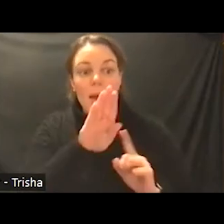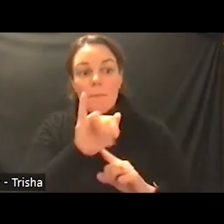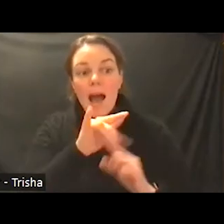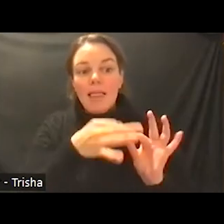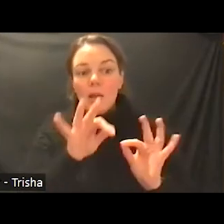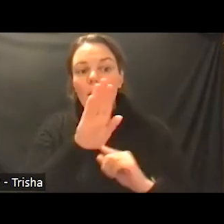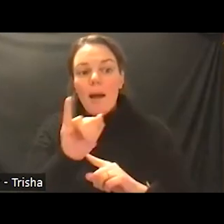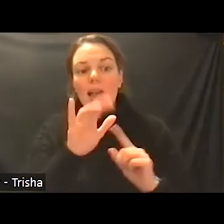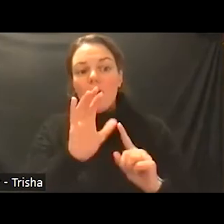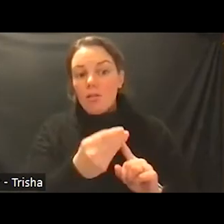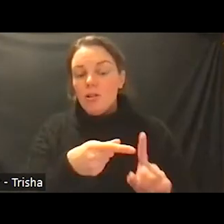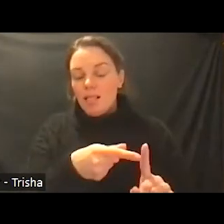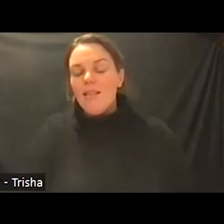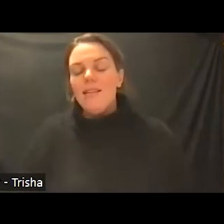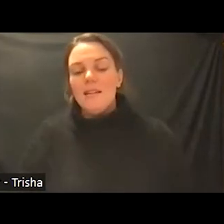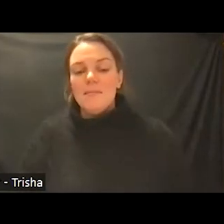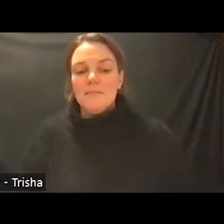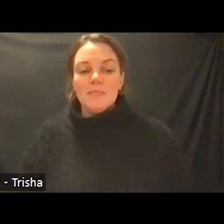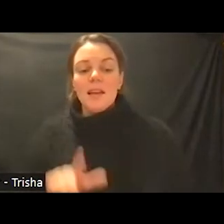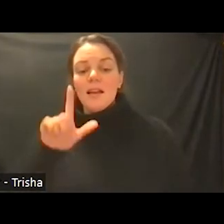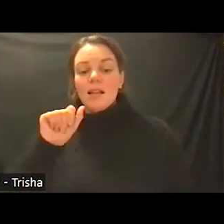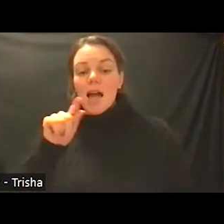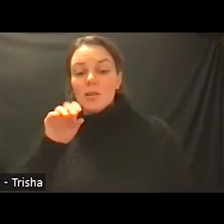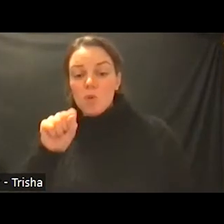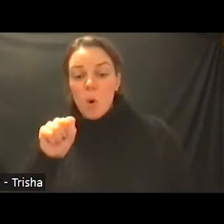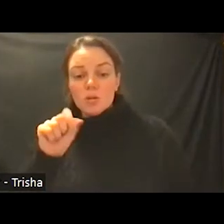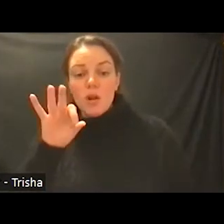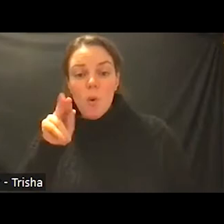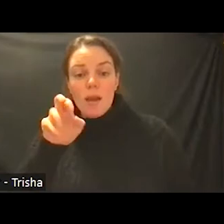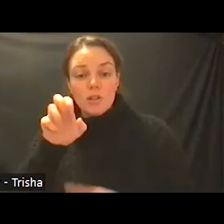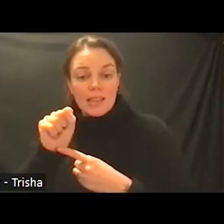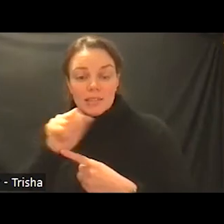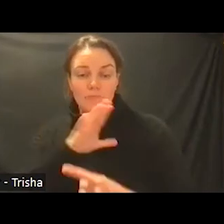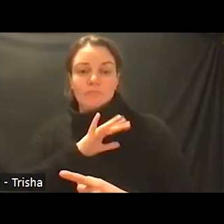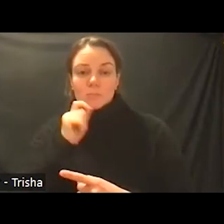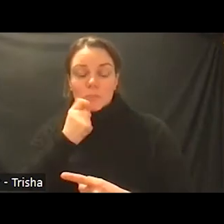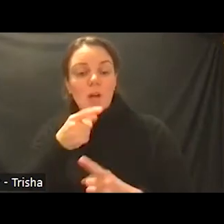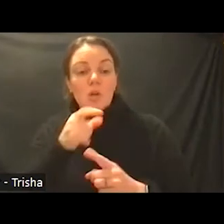the innovative part about las vegas is that you speak either language spanish or english